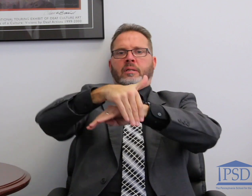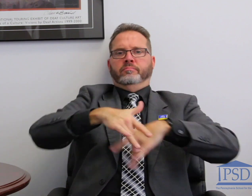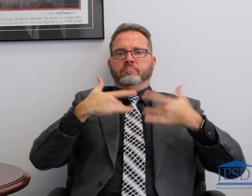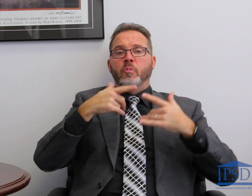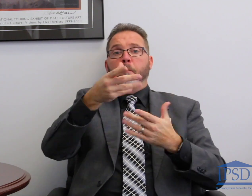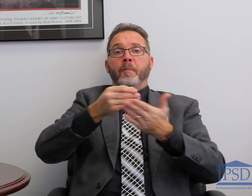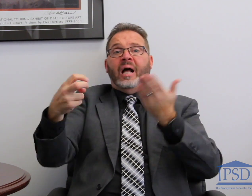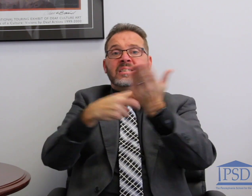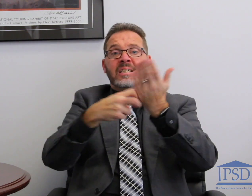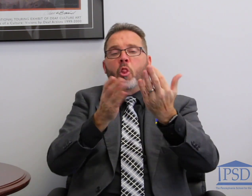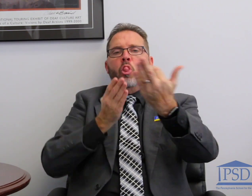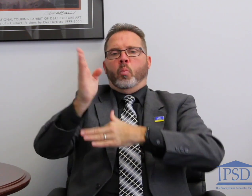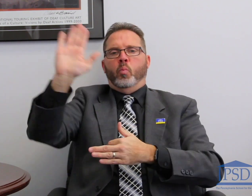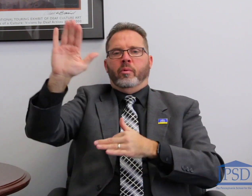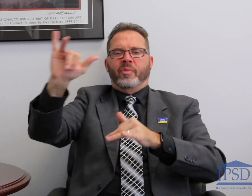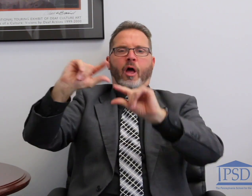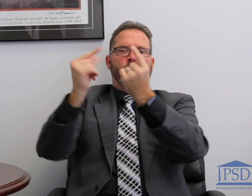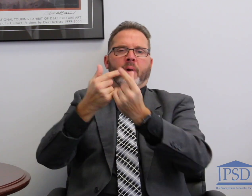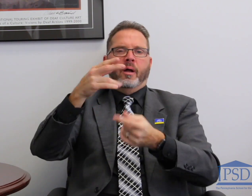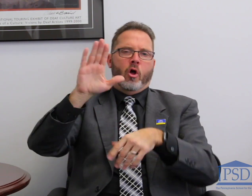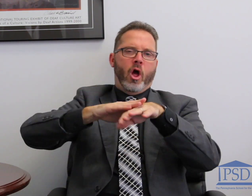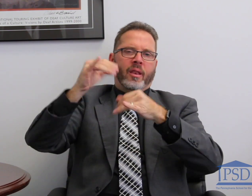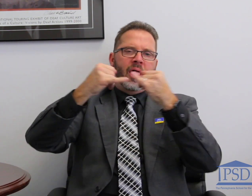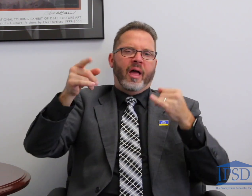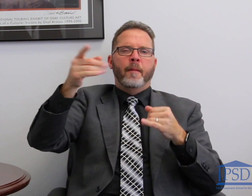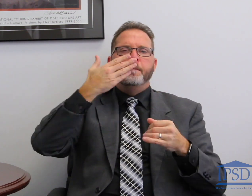events but this event that evening will be run separately. It is actually